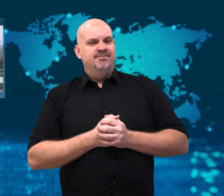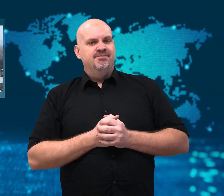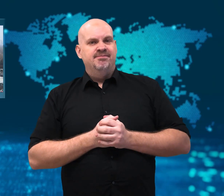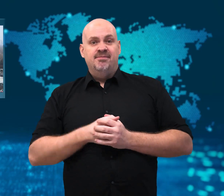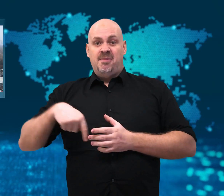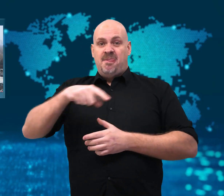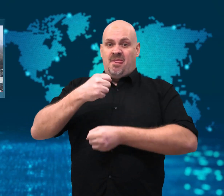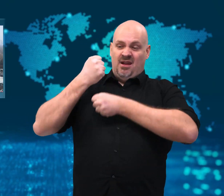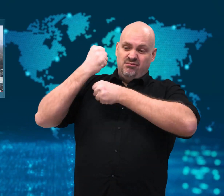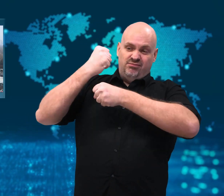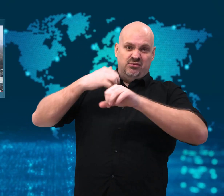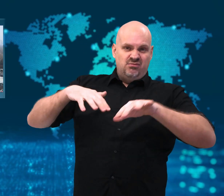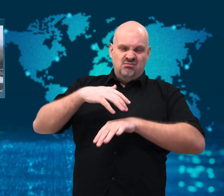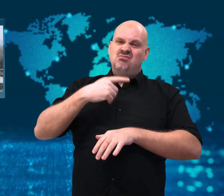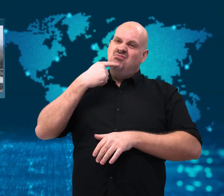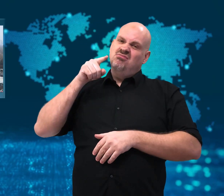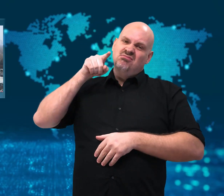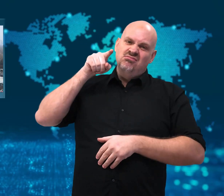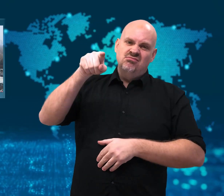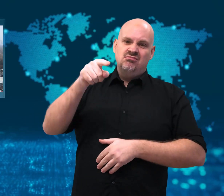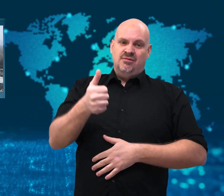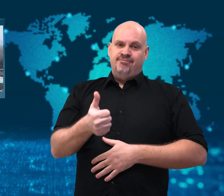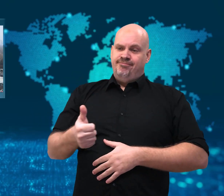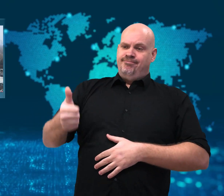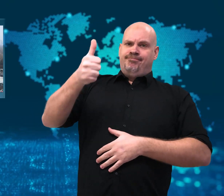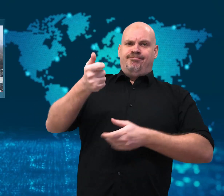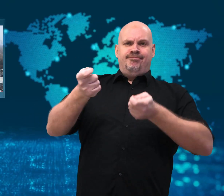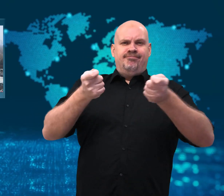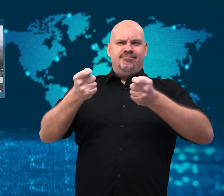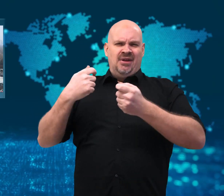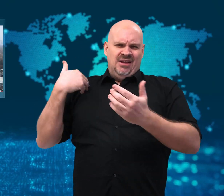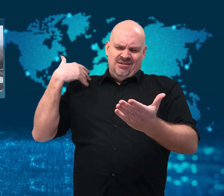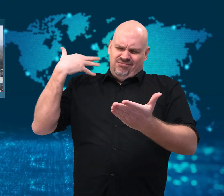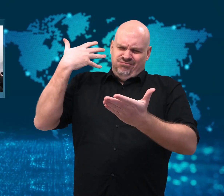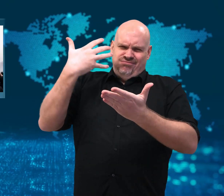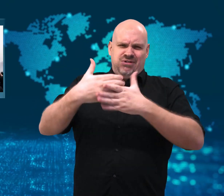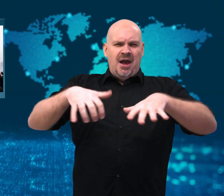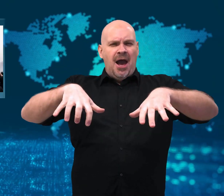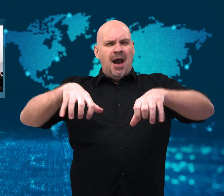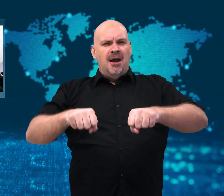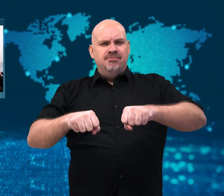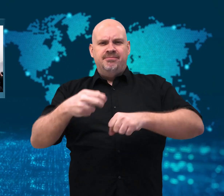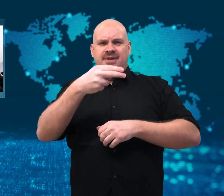venting their frustration with poor living conditions.